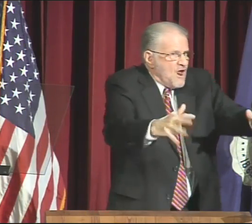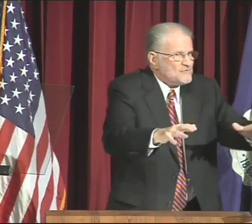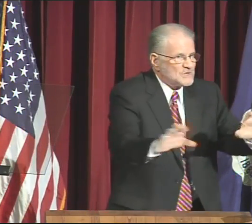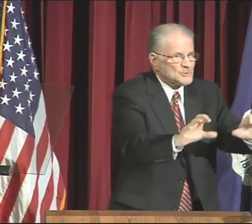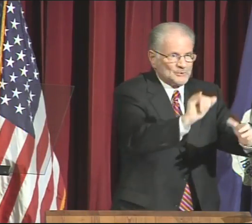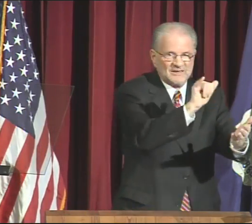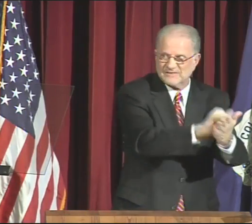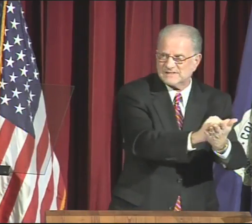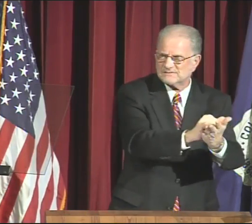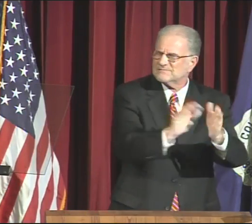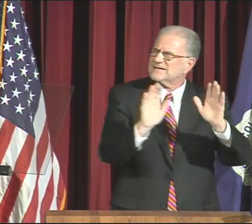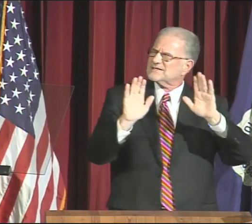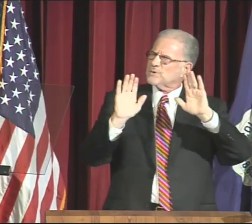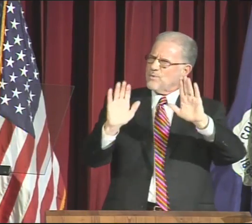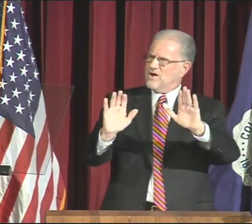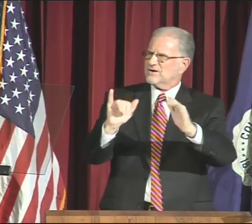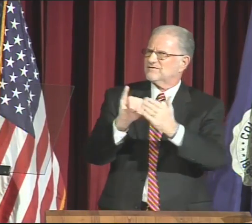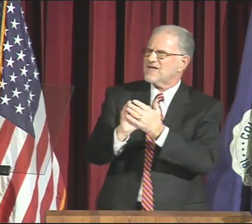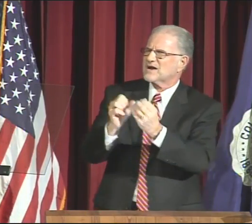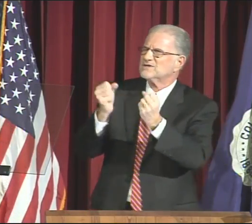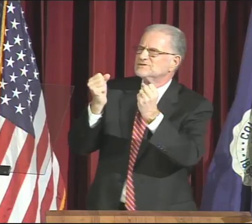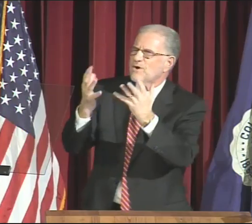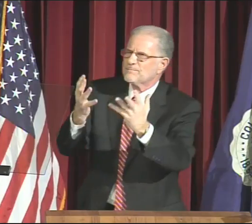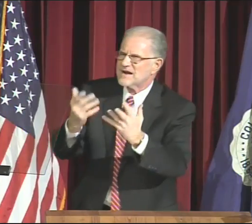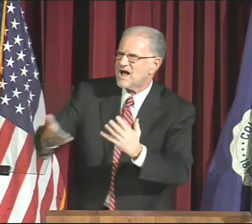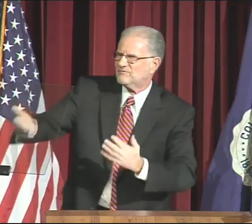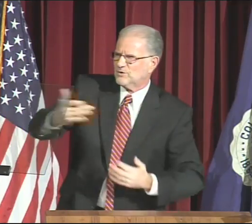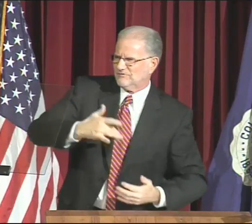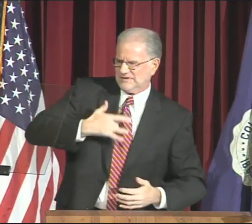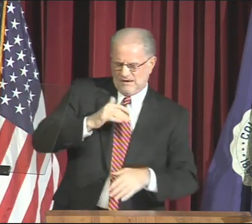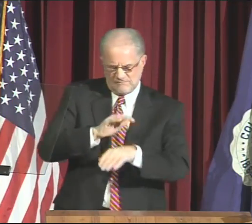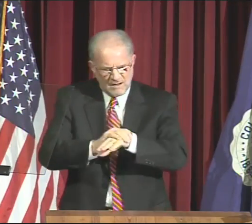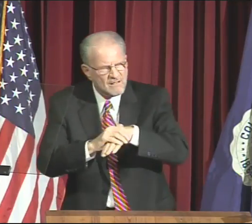In fact, many of you are already doing this.